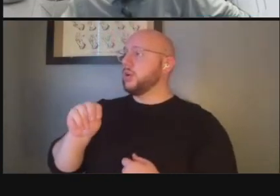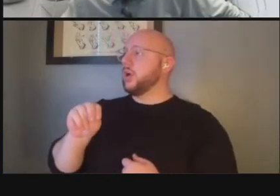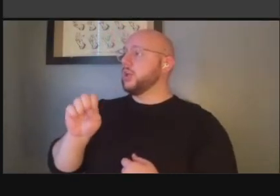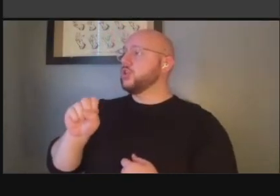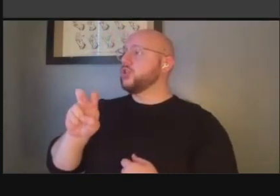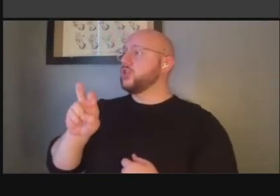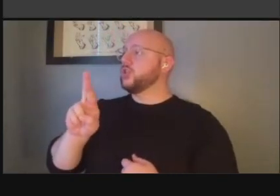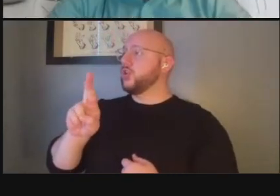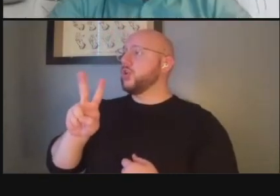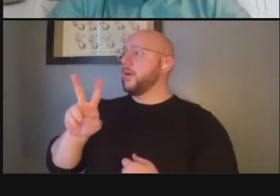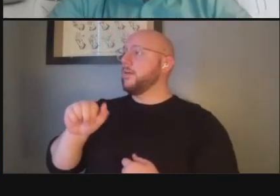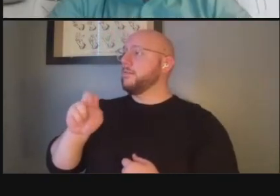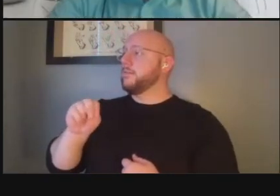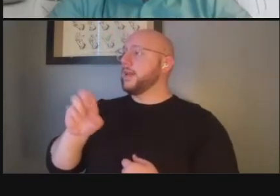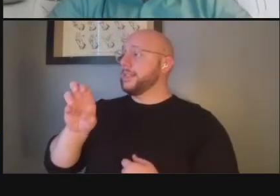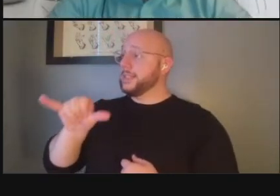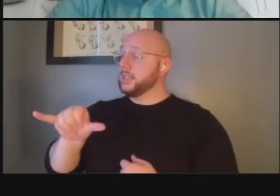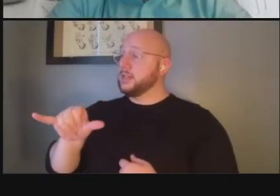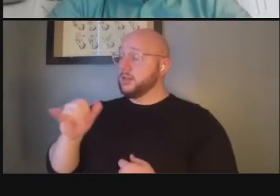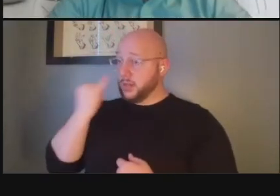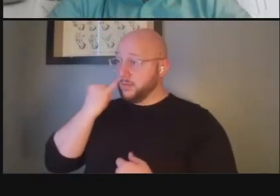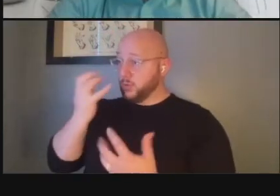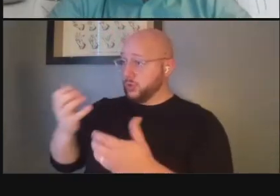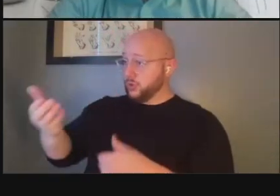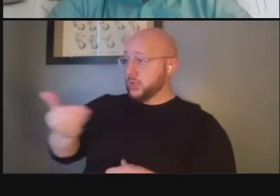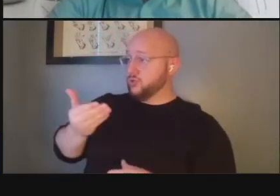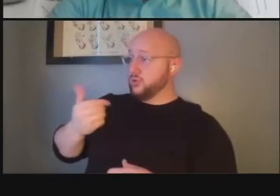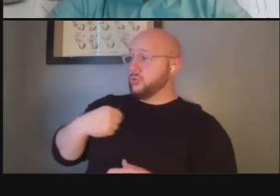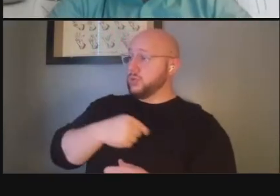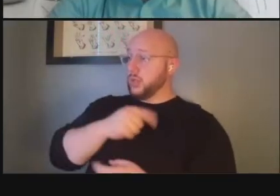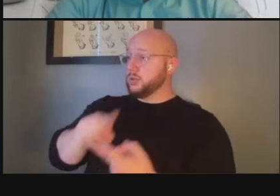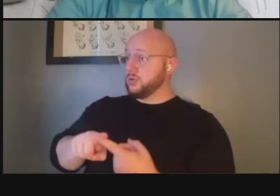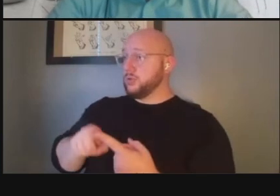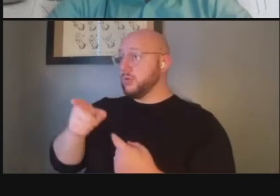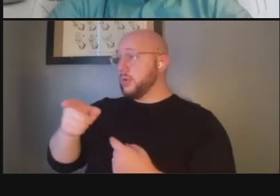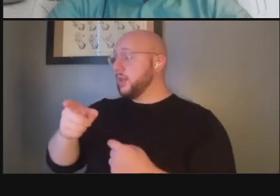introduce us to them over email or provide us with their information um if there's somebody